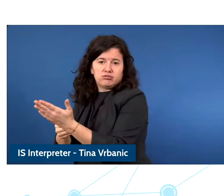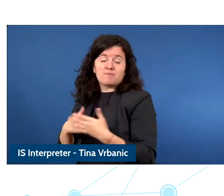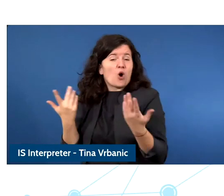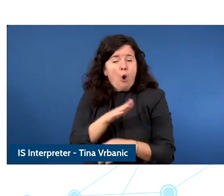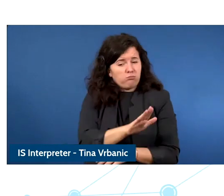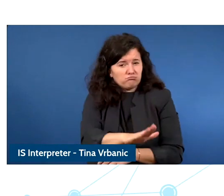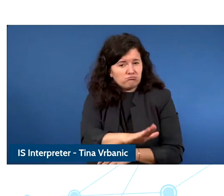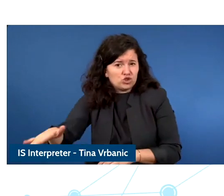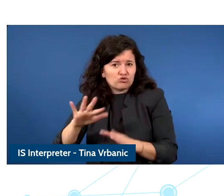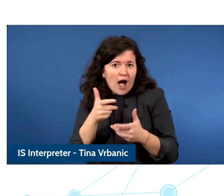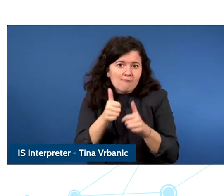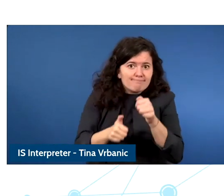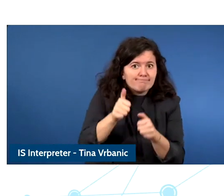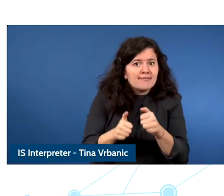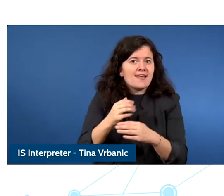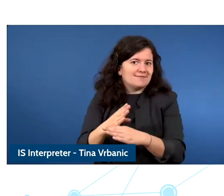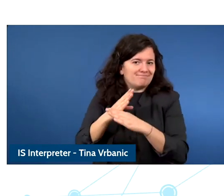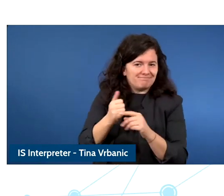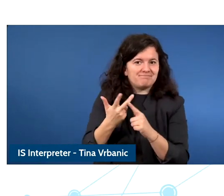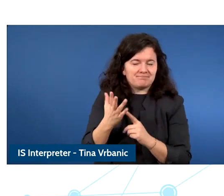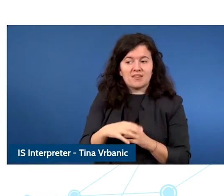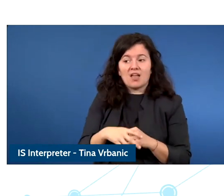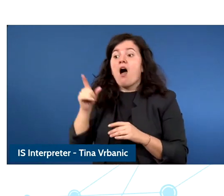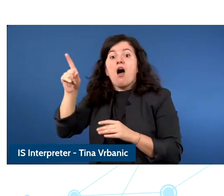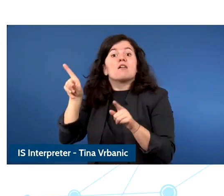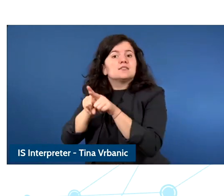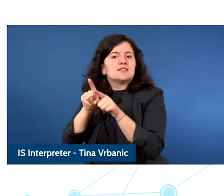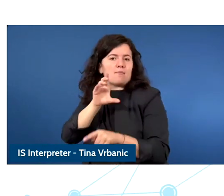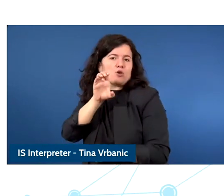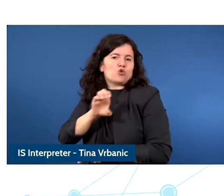European Commission direct active and is so all of these legal instruments